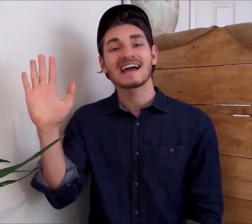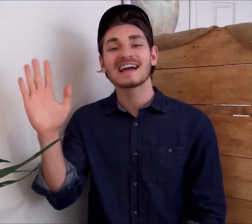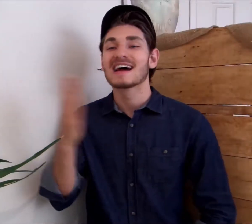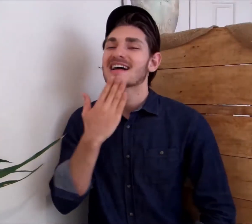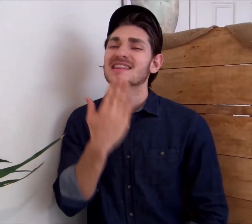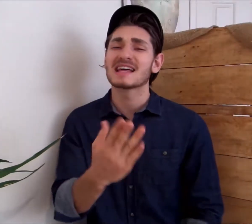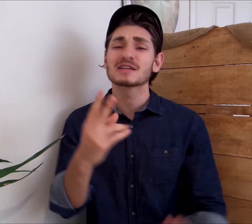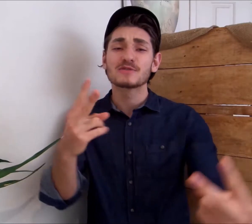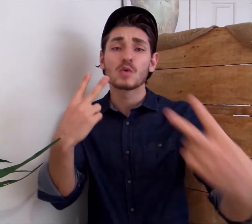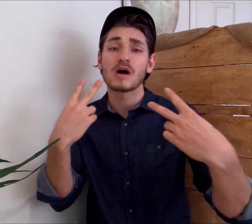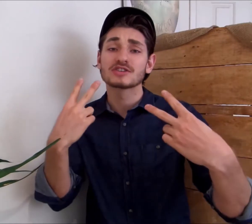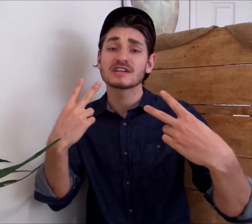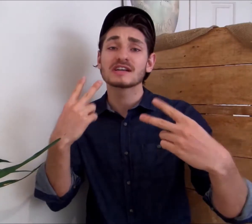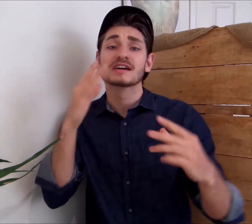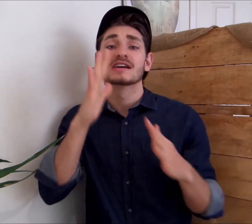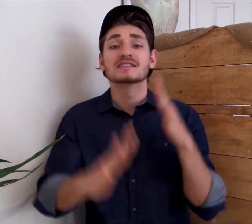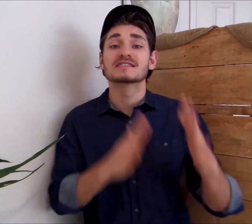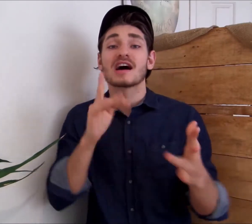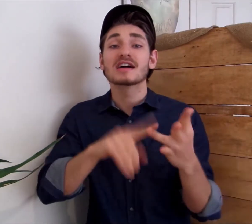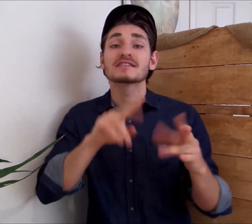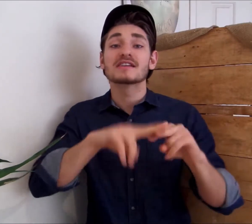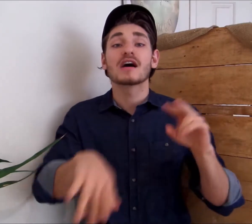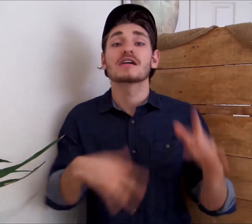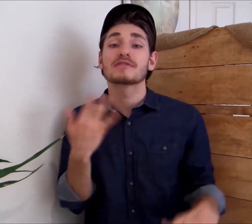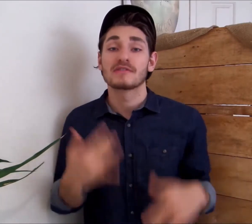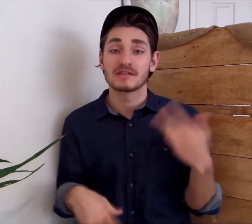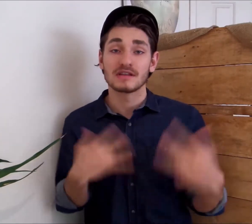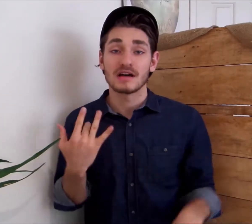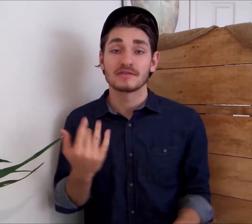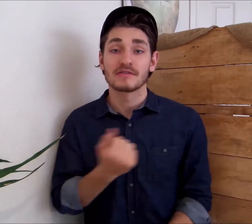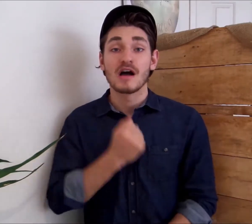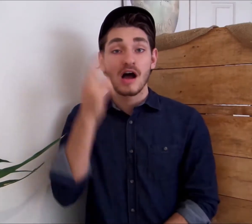Hey thanks for watching Signs of Life